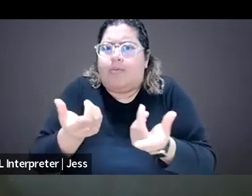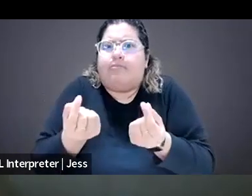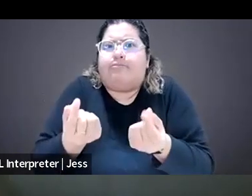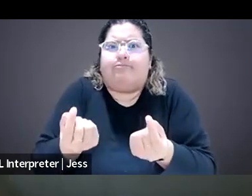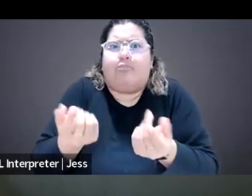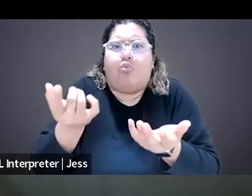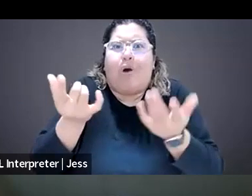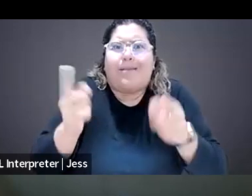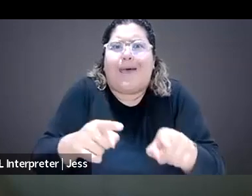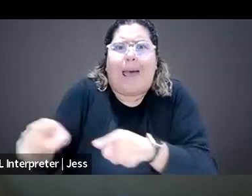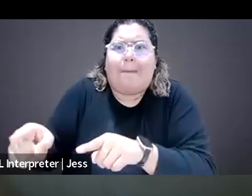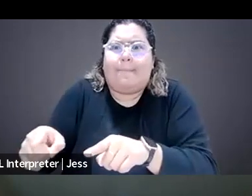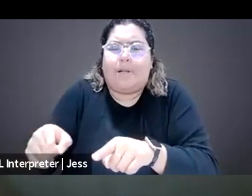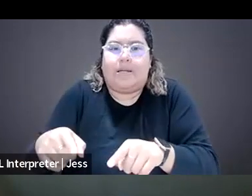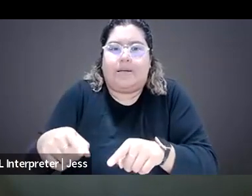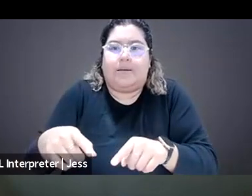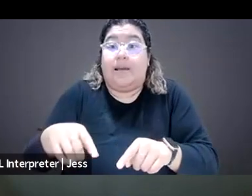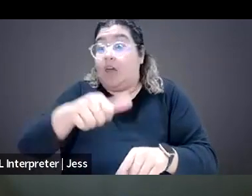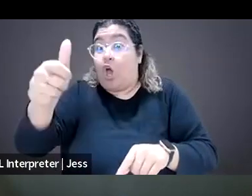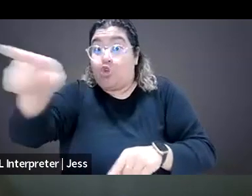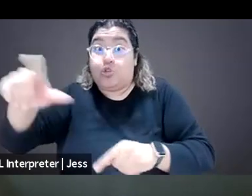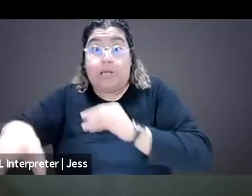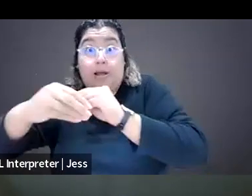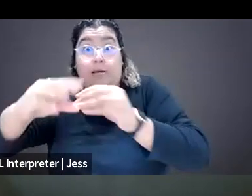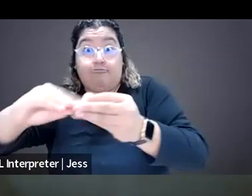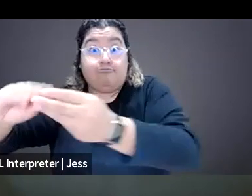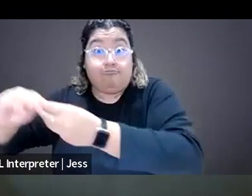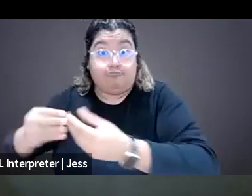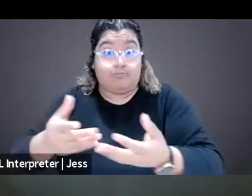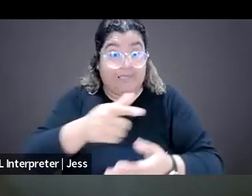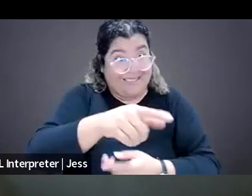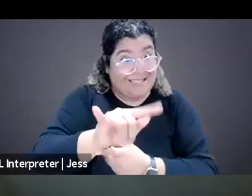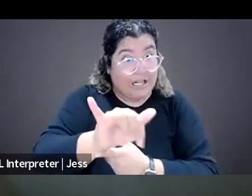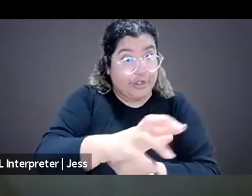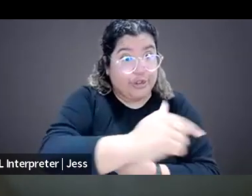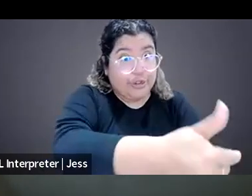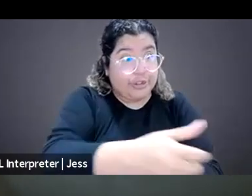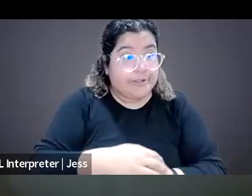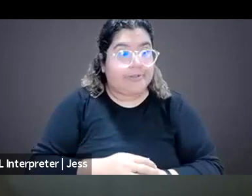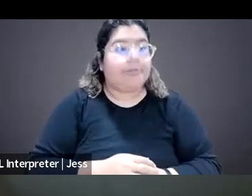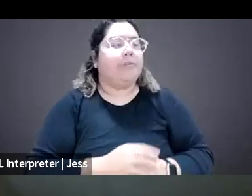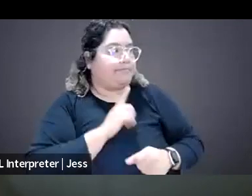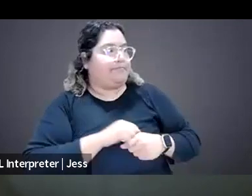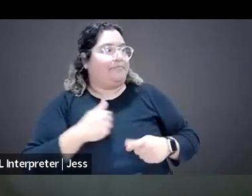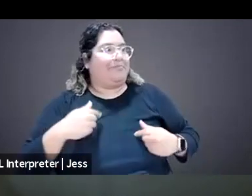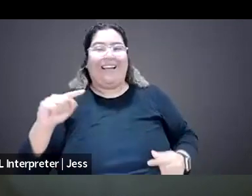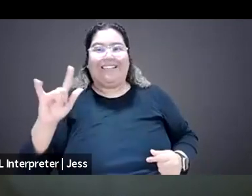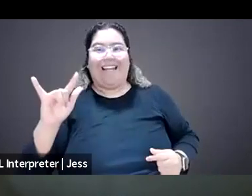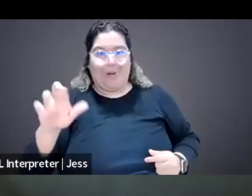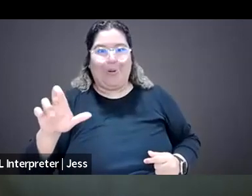hopping in as they choose to. Yeah, definitely. This is, Taylor, and I have written